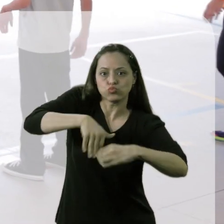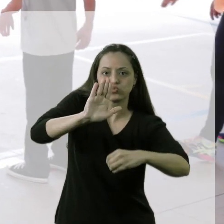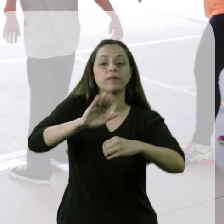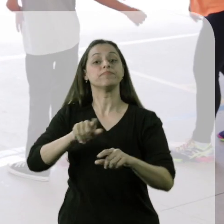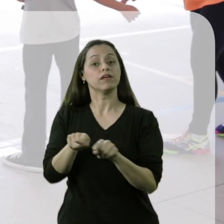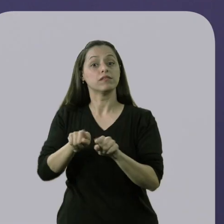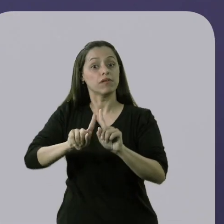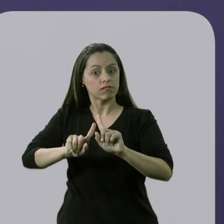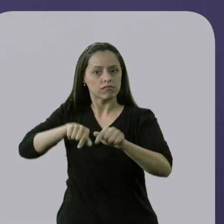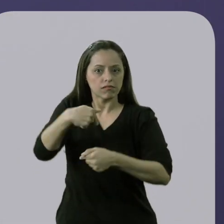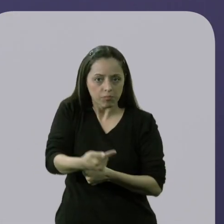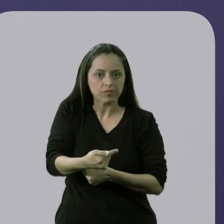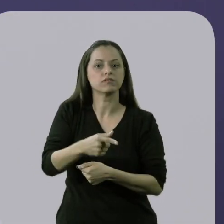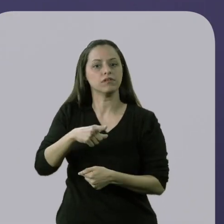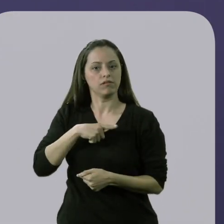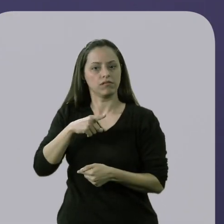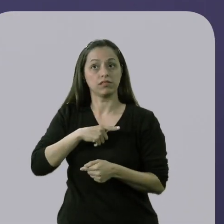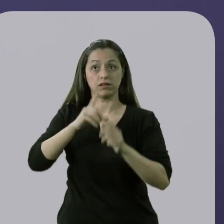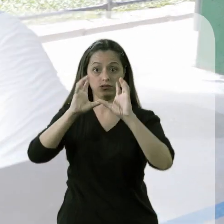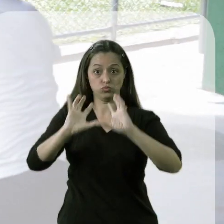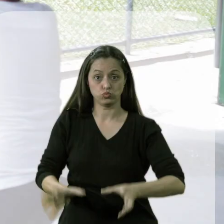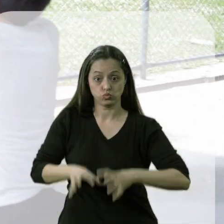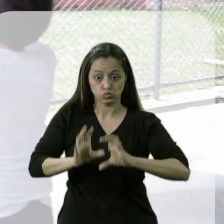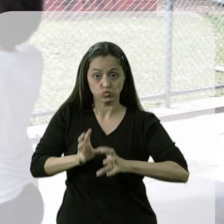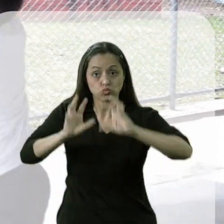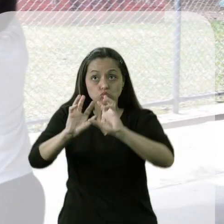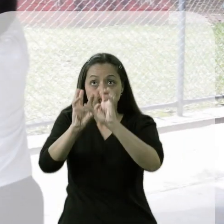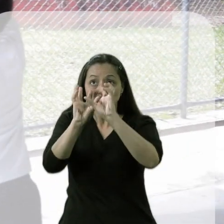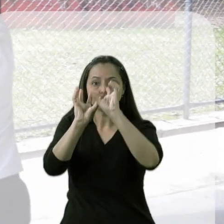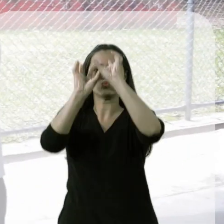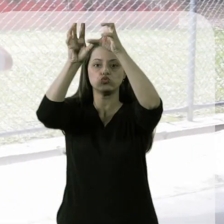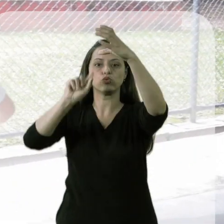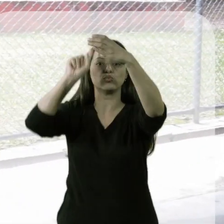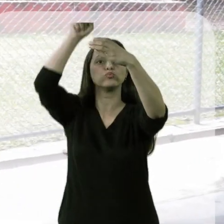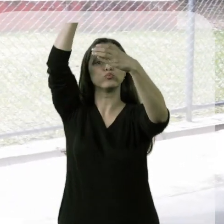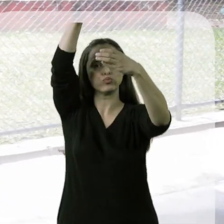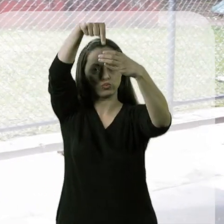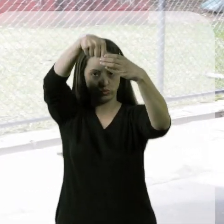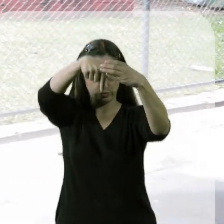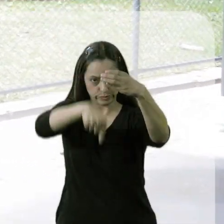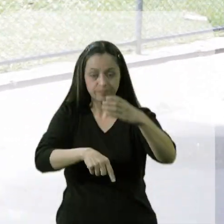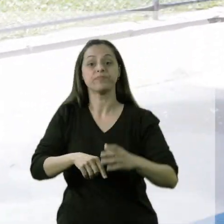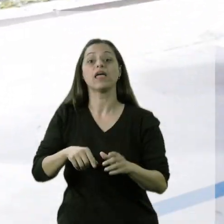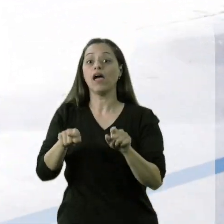After that, we will work the pitch into the basket, which he has to make the pitch with both hands